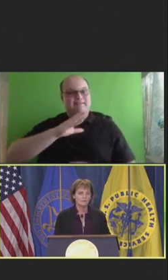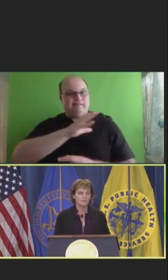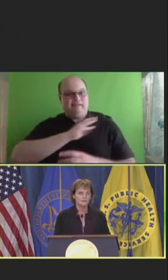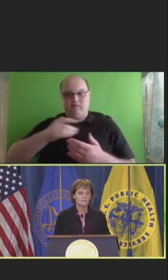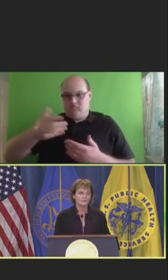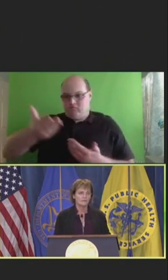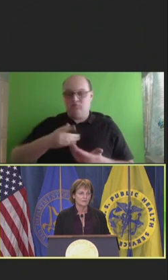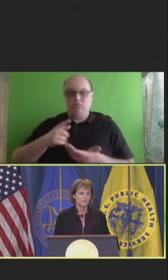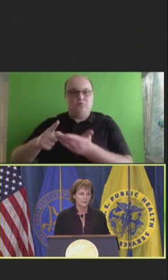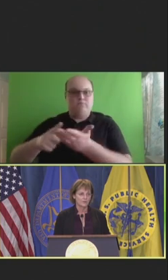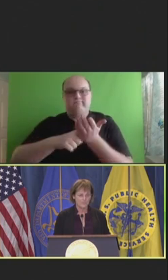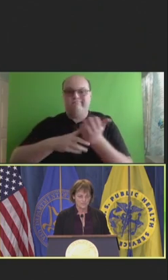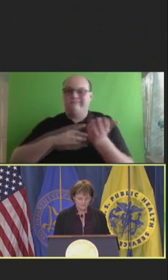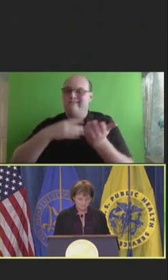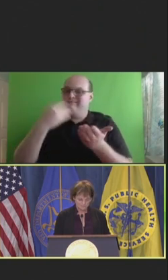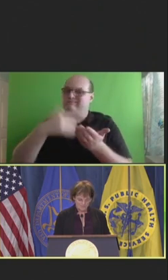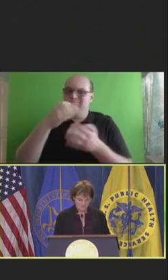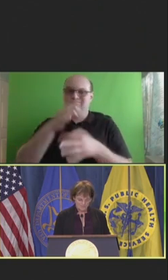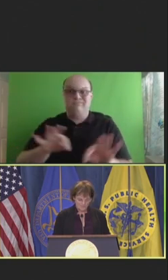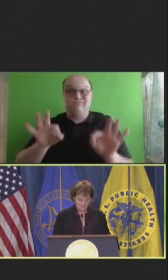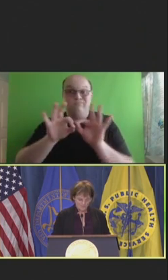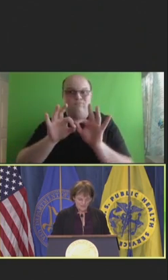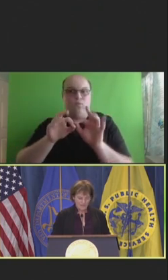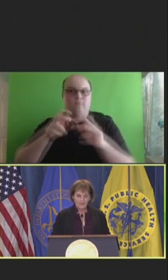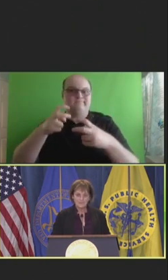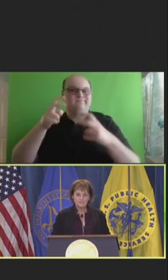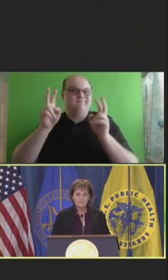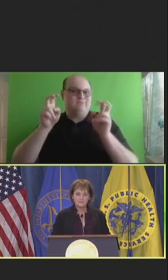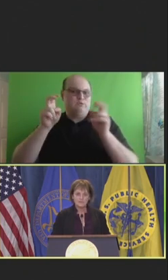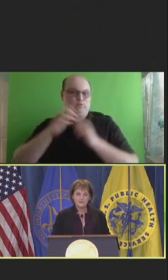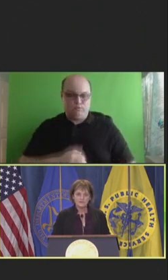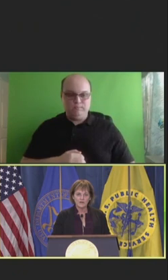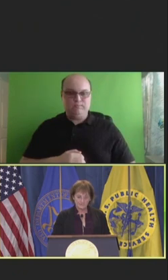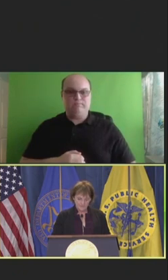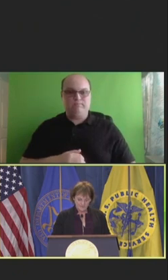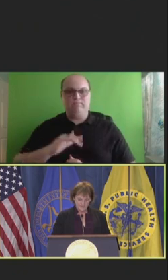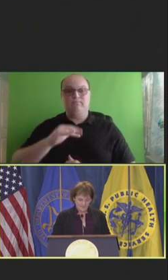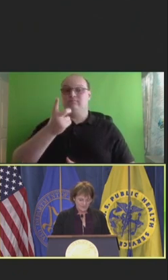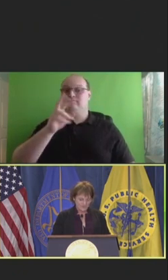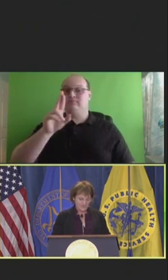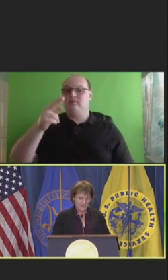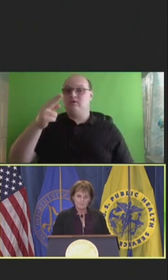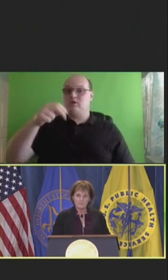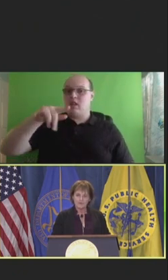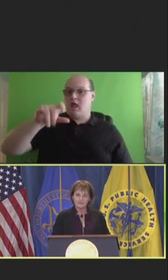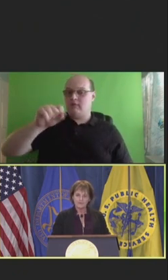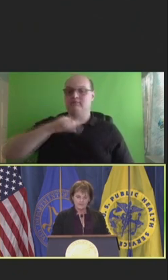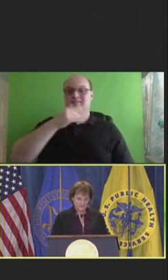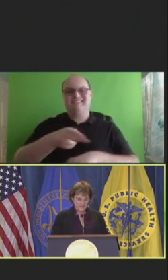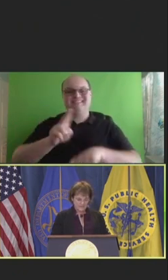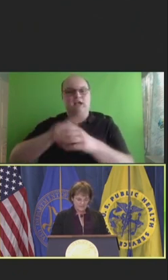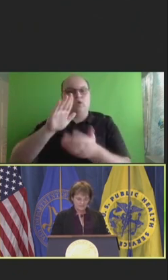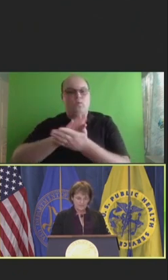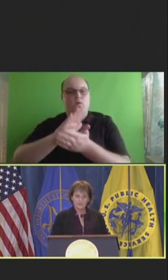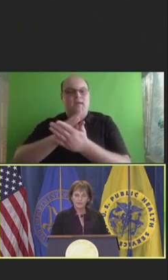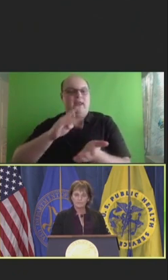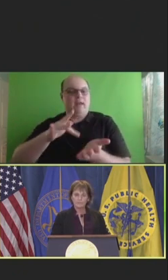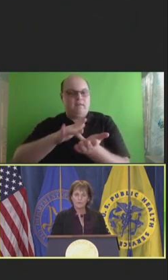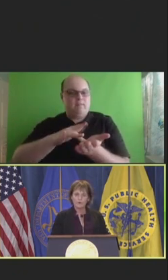this very important issue. As mentioned by Dr. Hopkins, the National Academy of Medicine, in their sentinel report